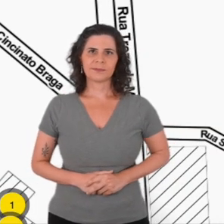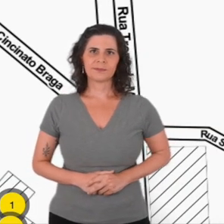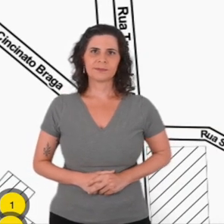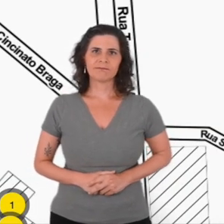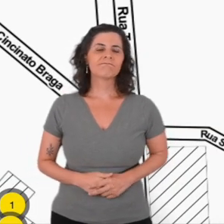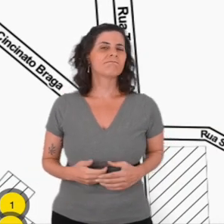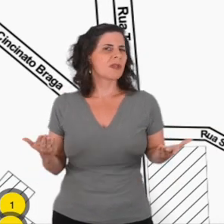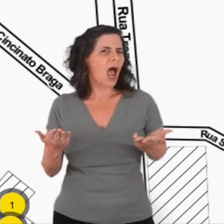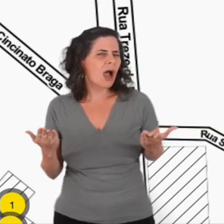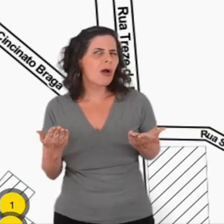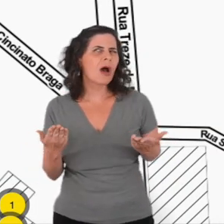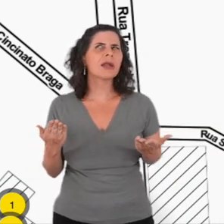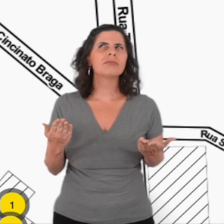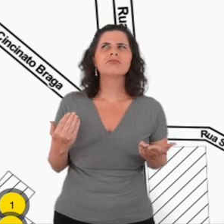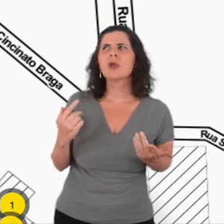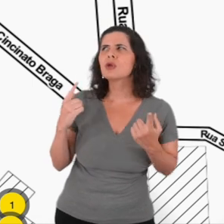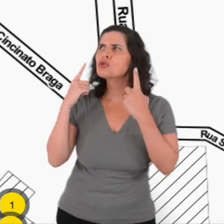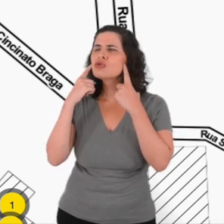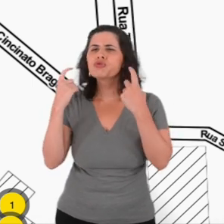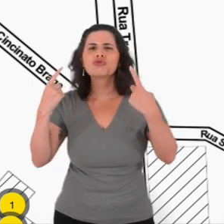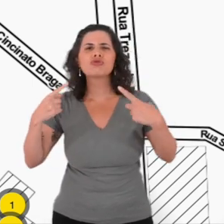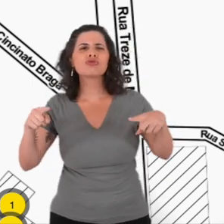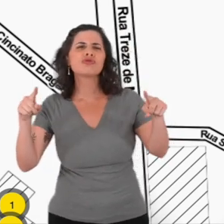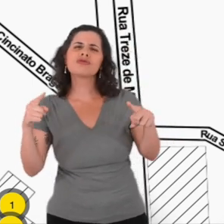What a pleasant sound, a street performer playing the violin,